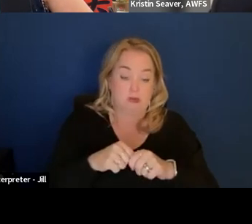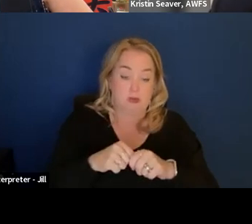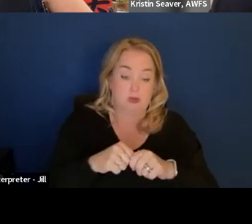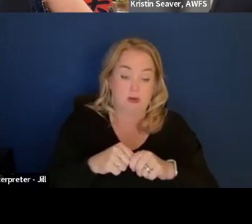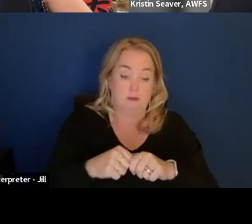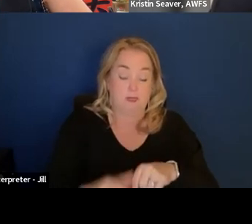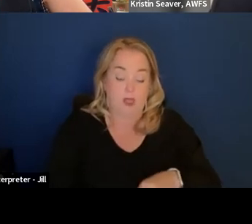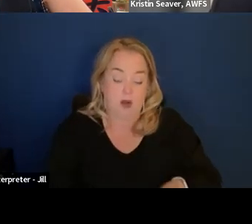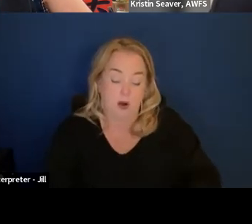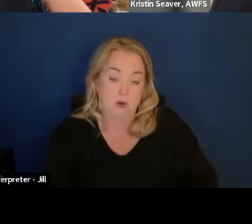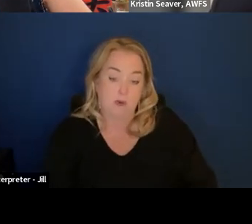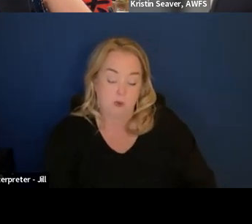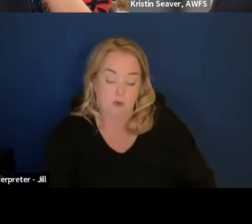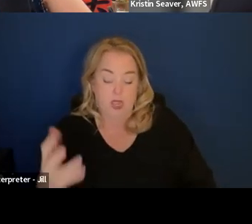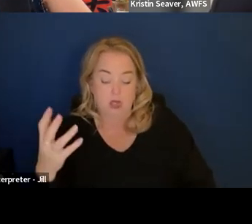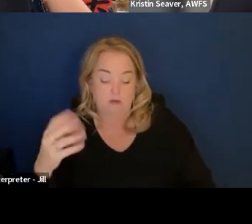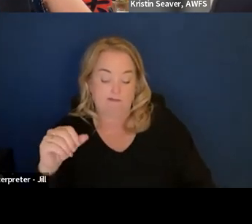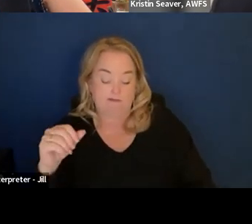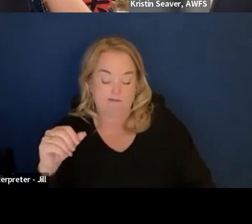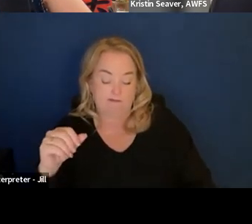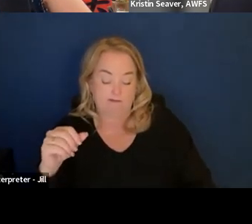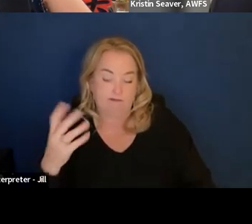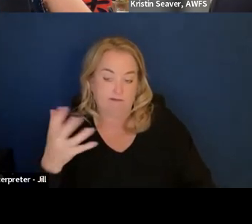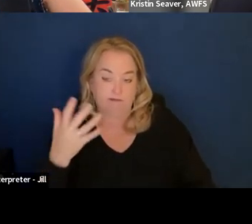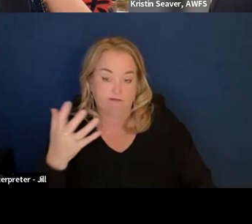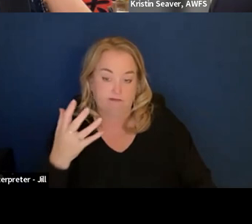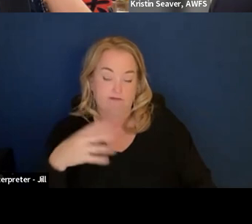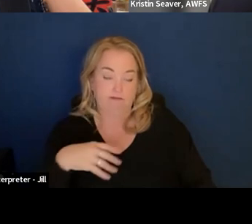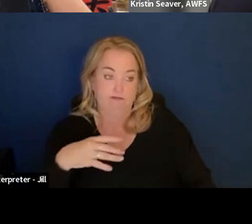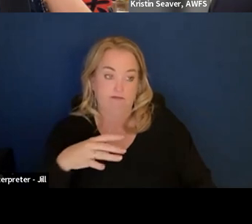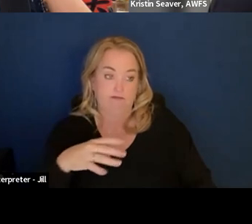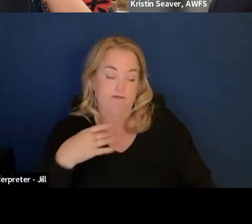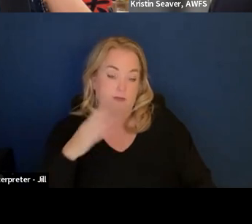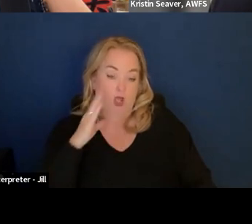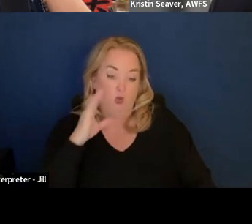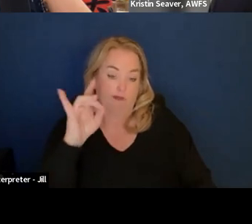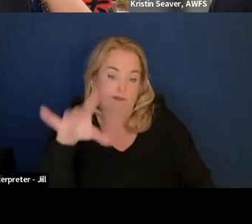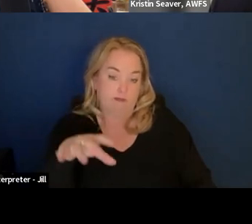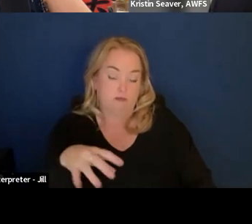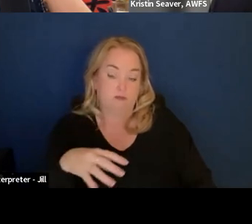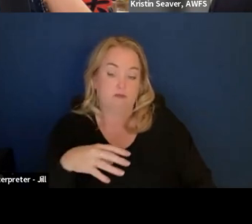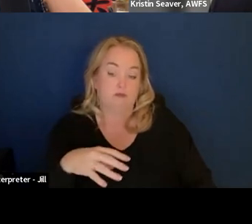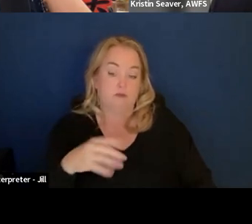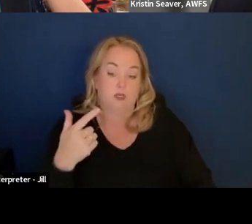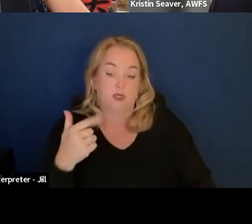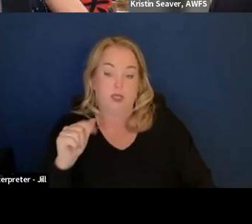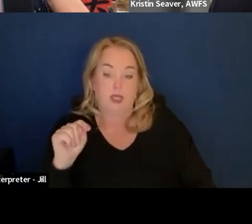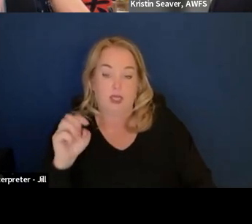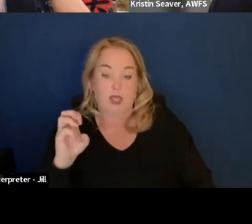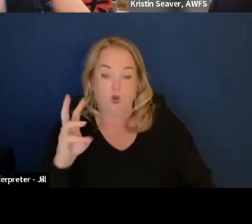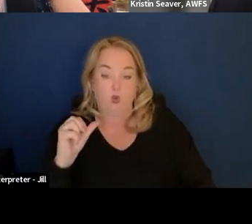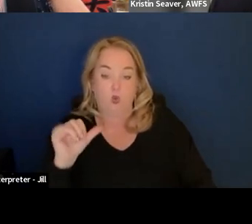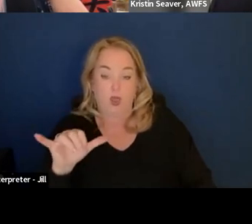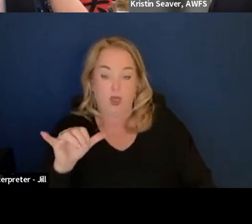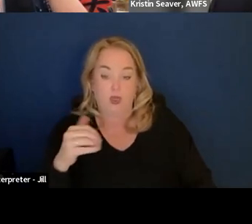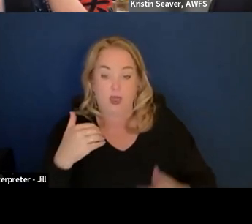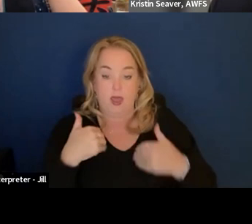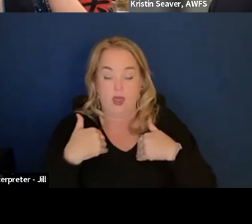Actually, Acquisition Gateway does have something called GSA eBuy,